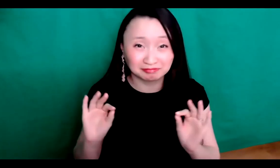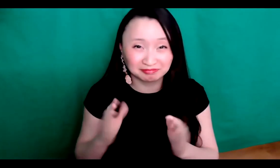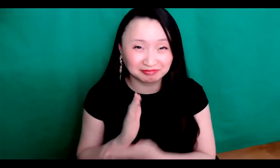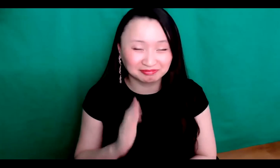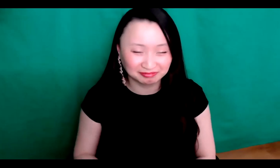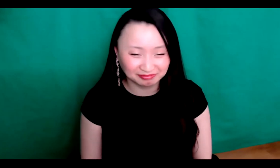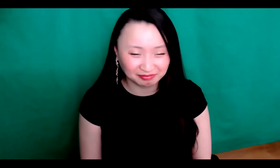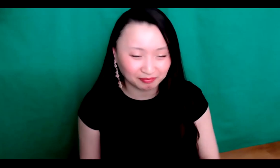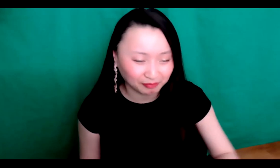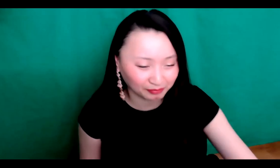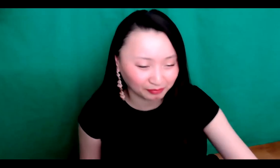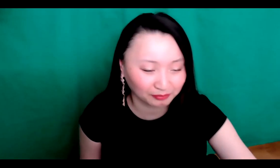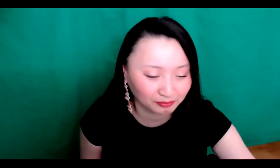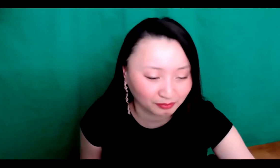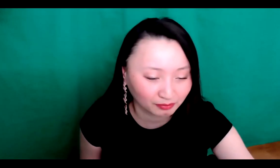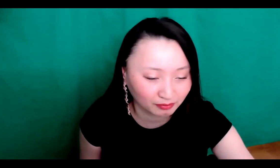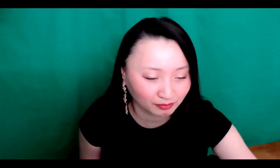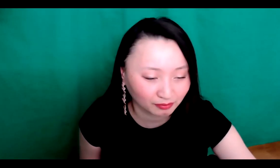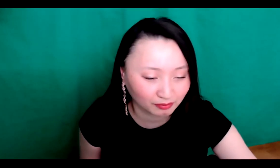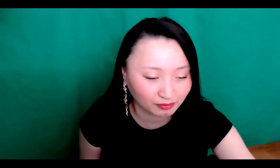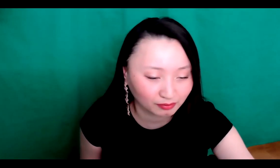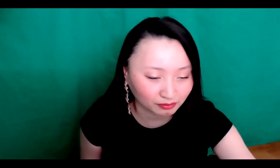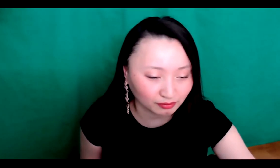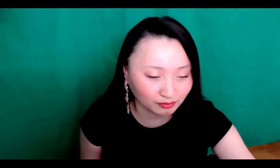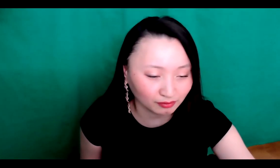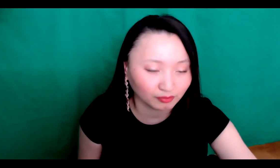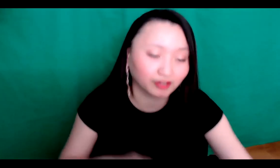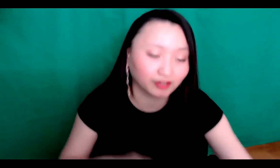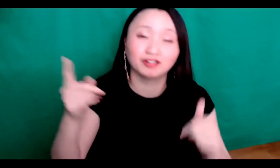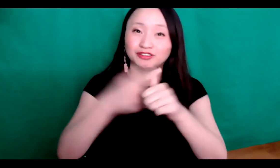They're sharing their stories and their journey so let's be respectful of that. Thank you